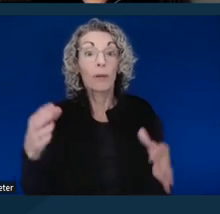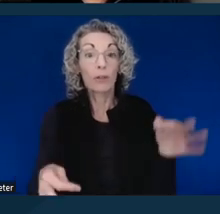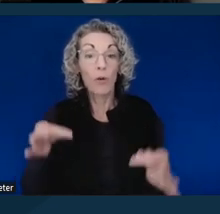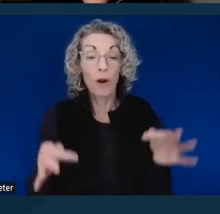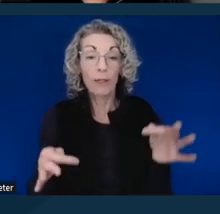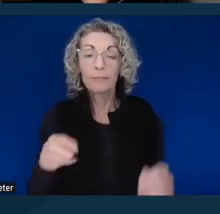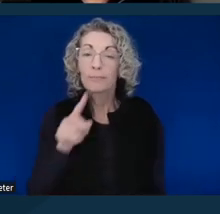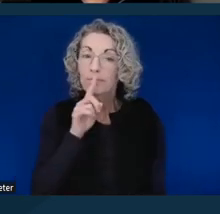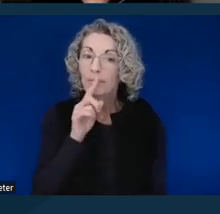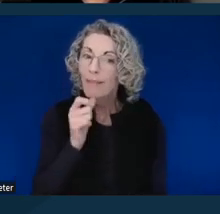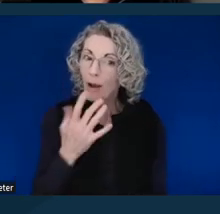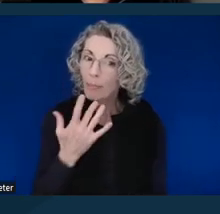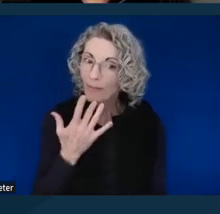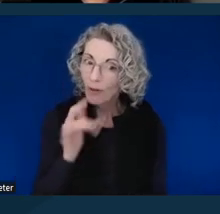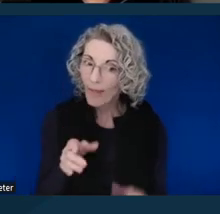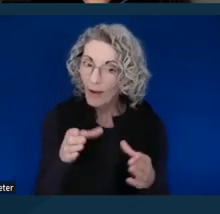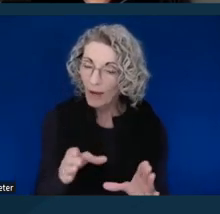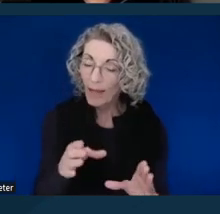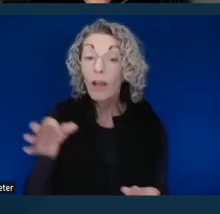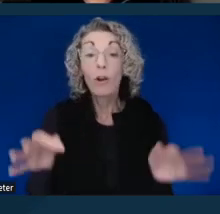The court can handle the request in open court,